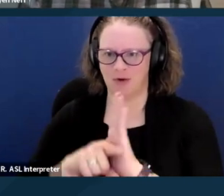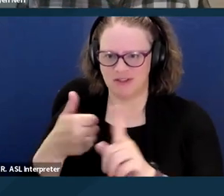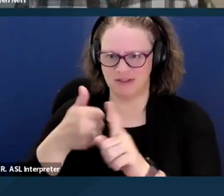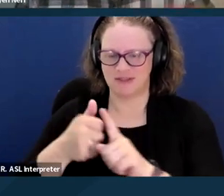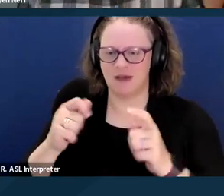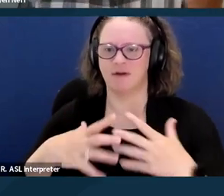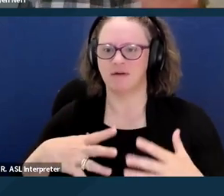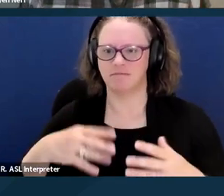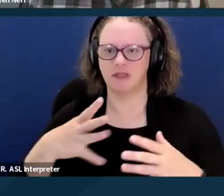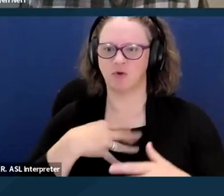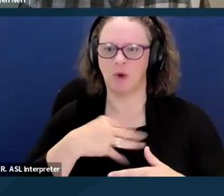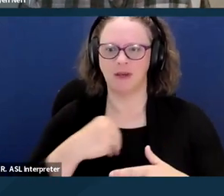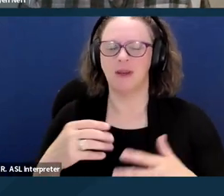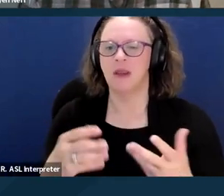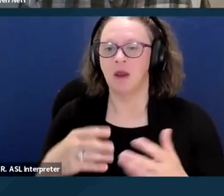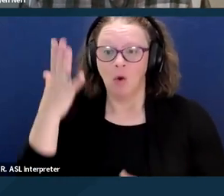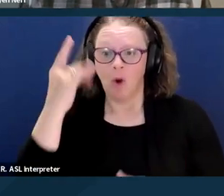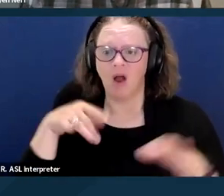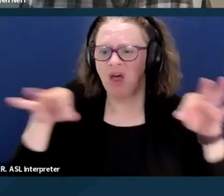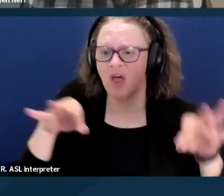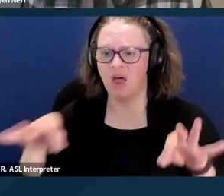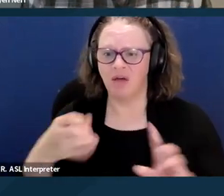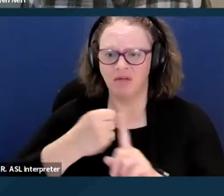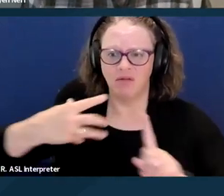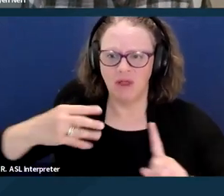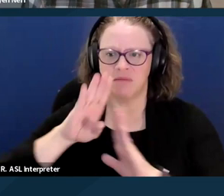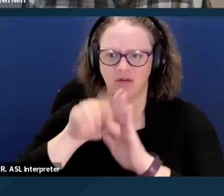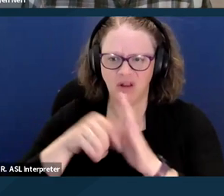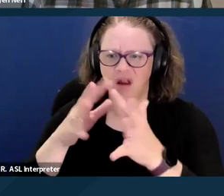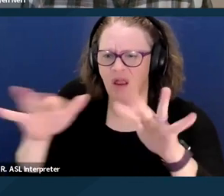for anyone who might be visually impaired who are joining the training so that they can still participate.